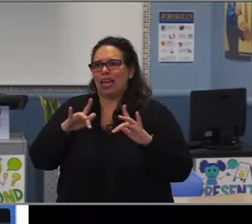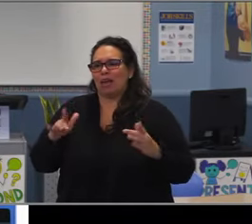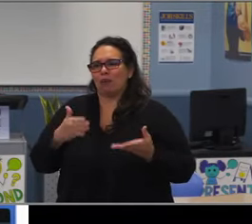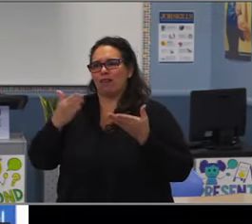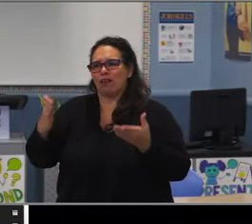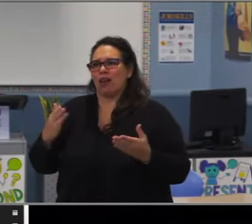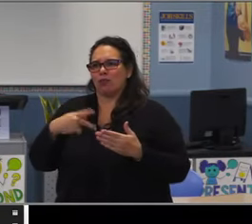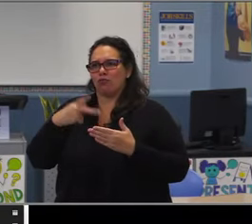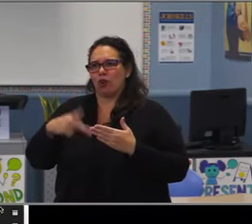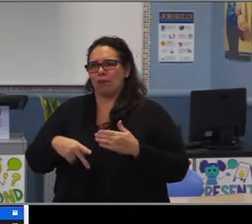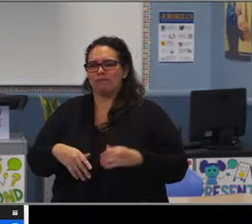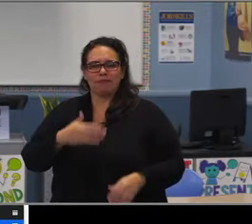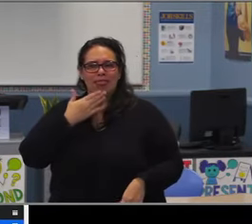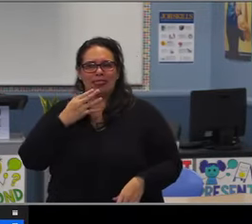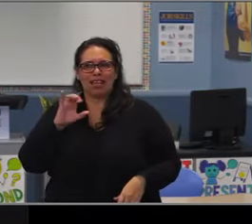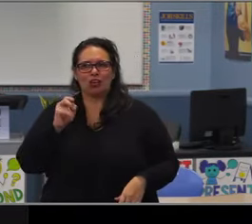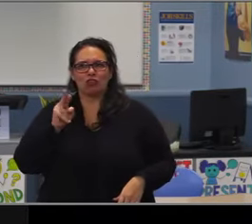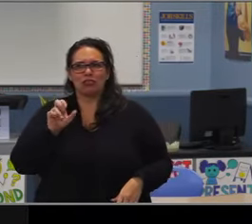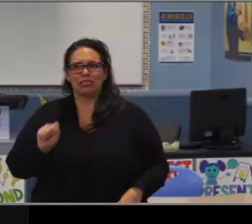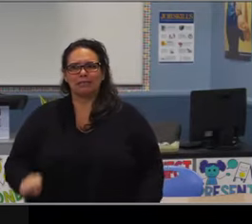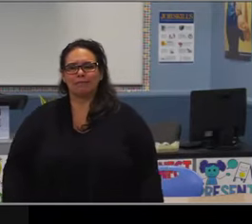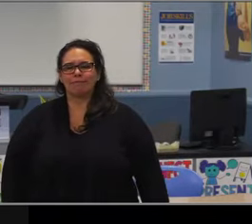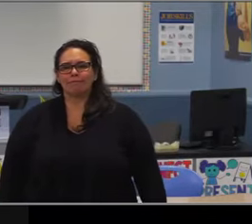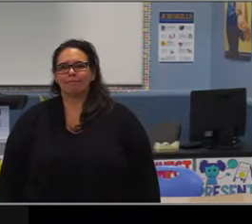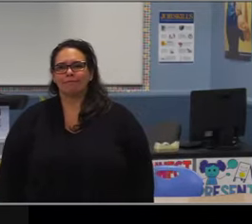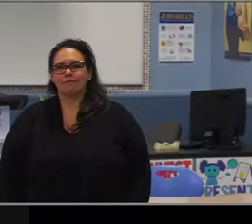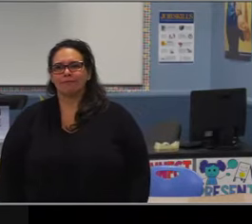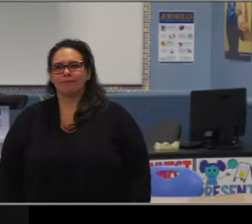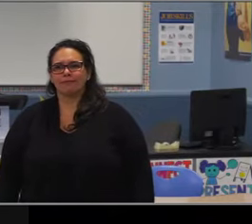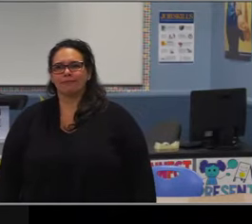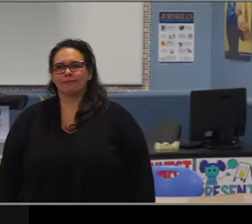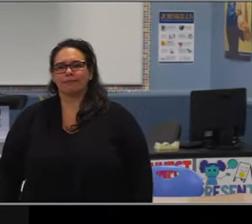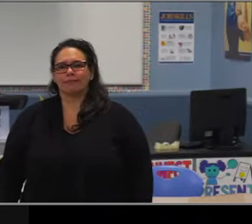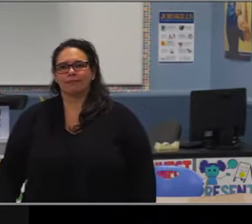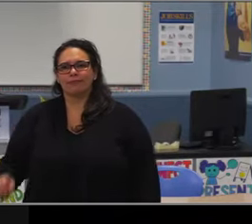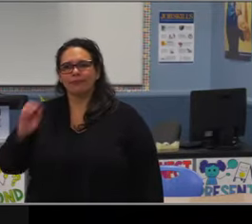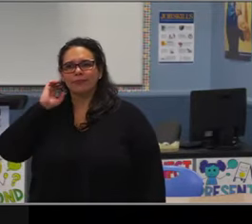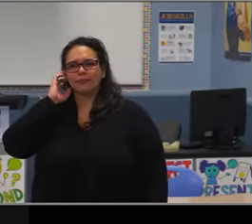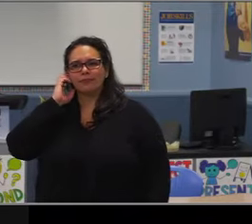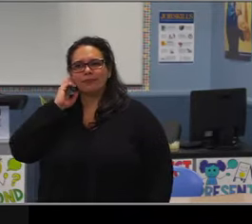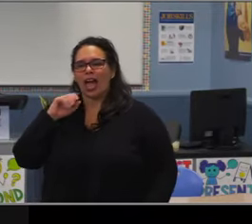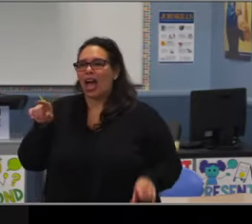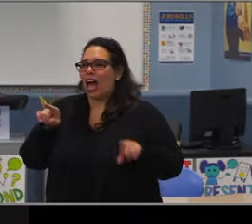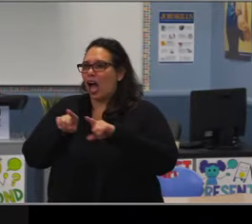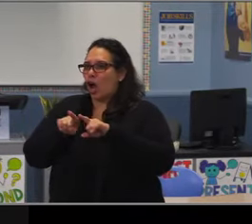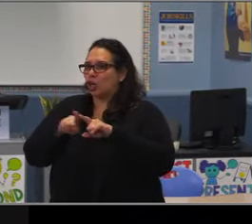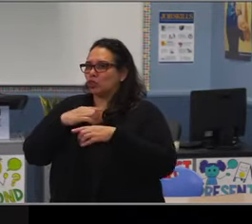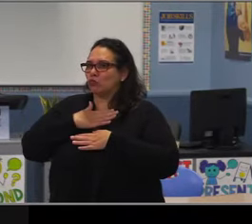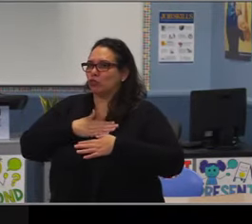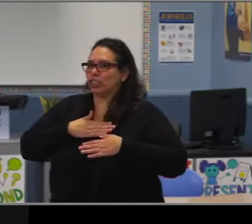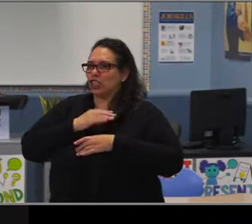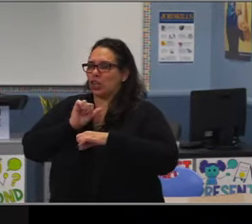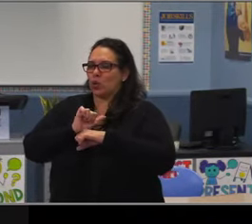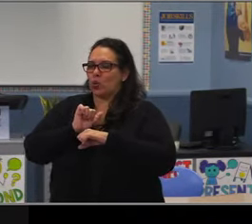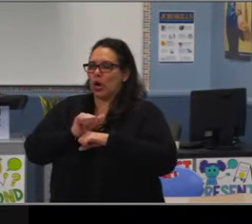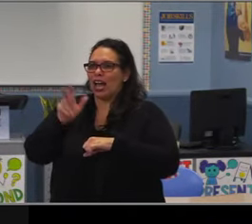It doesn't necessarily impact our K-8 as much. Most of our harmony project is centered at Washington